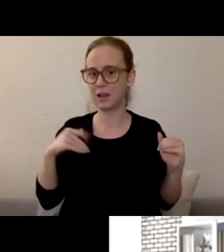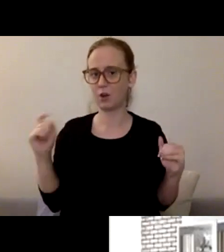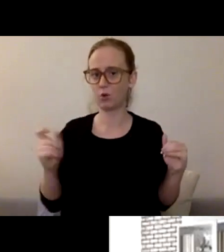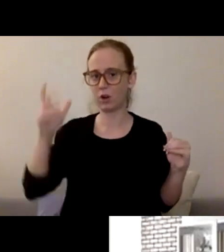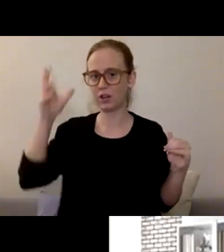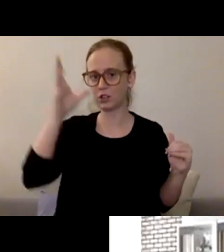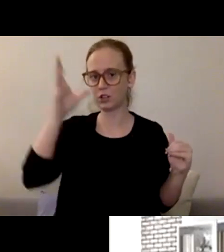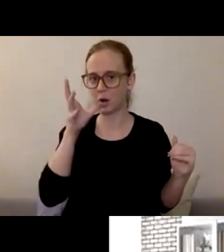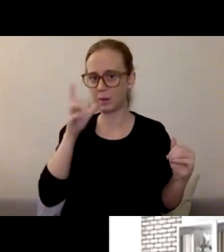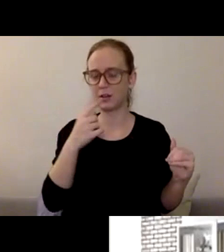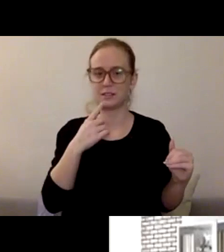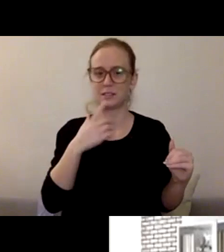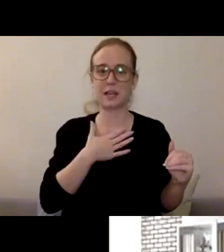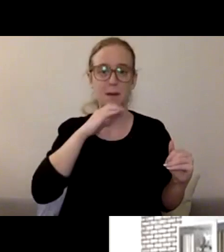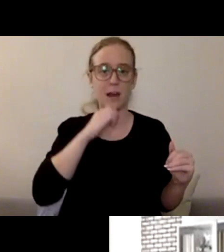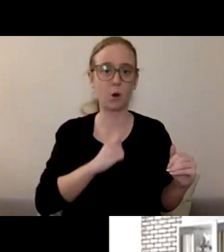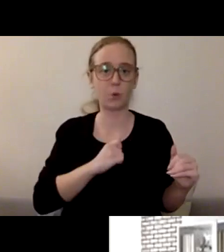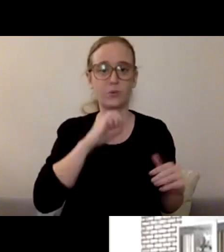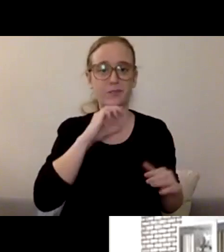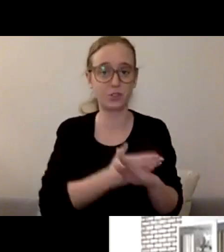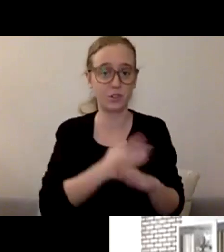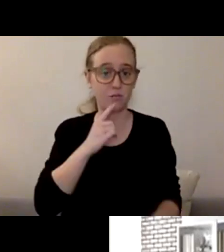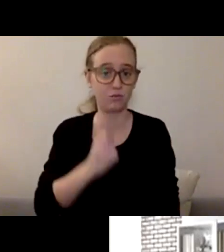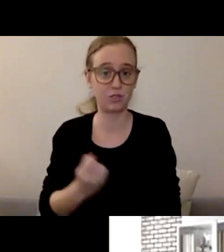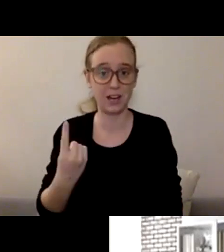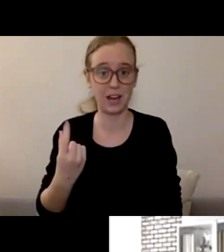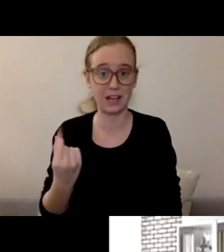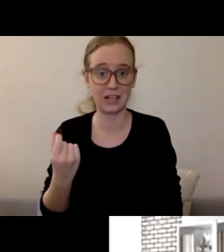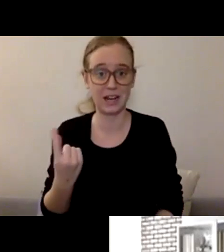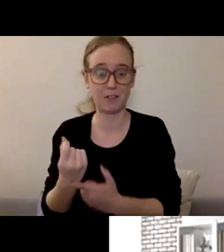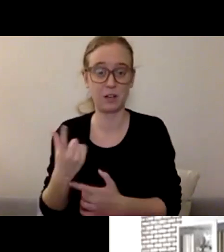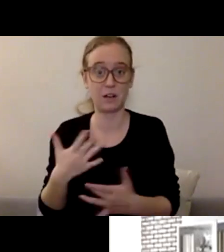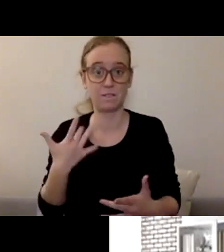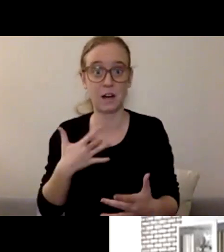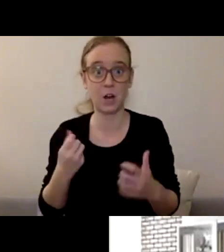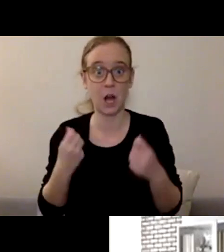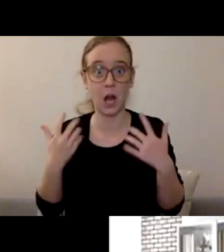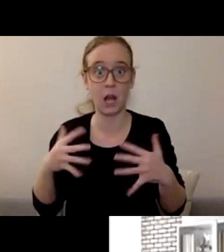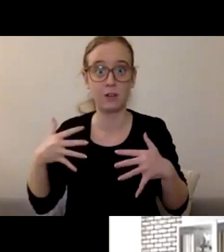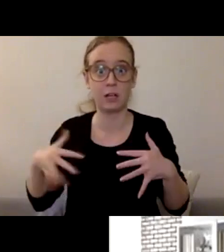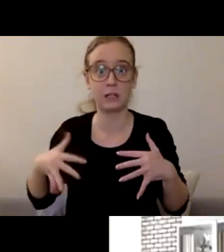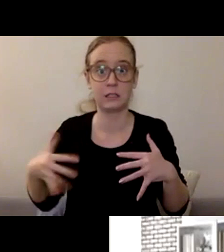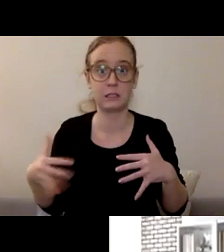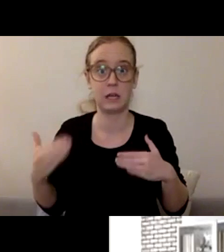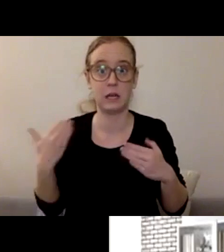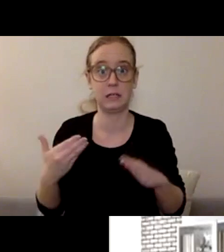a high level of anxiety and regression of her former independence as you described,. She's expressed fear of something happening to us